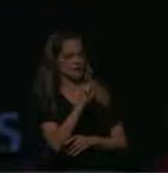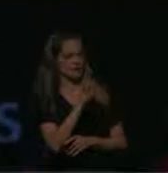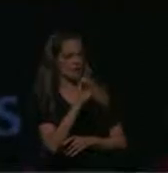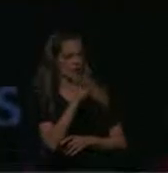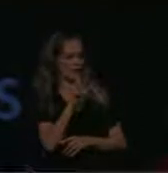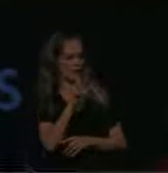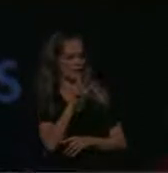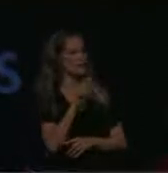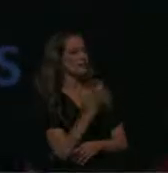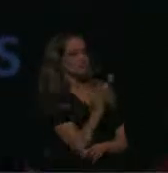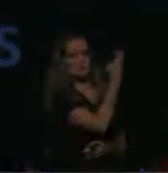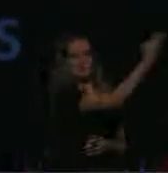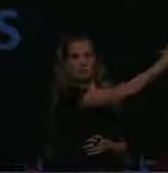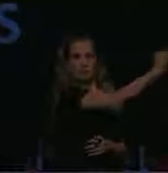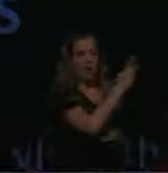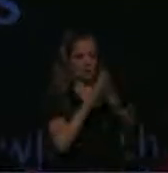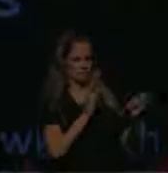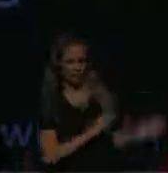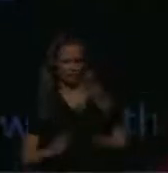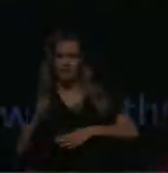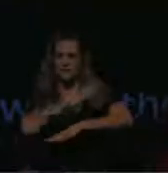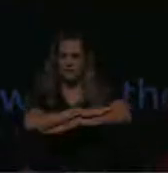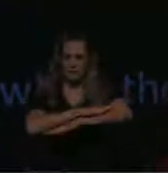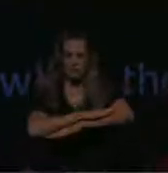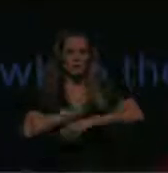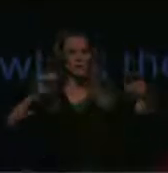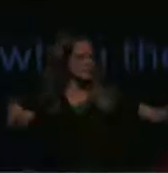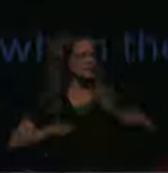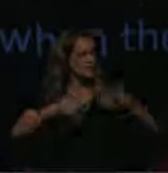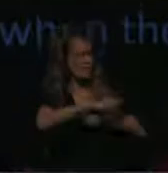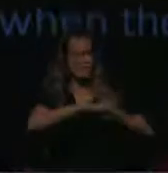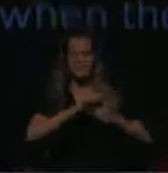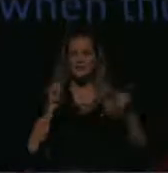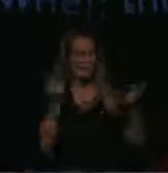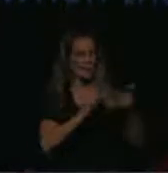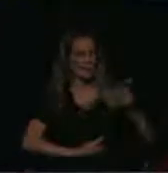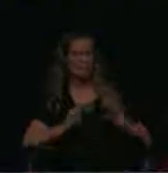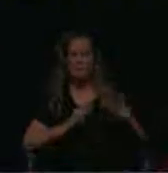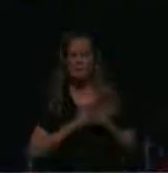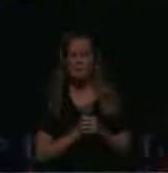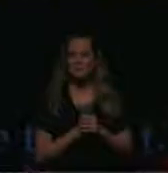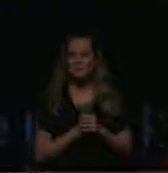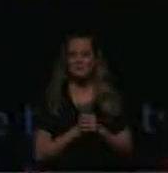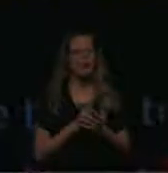table situation for lunch in our dinner to make it a more inviting space for all. Part of our learning as we're working through this.